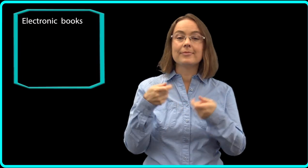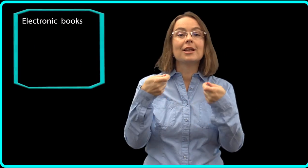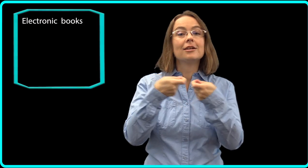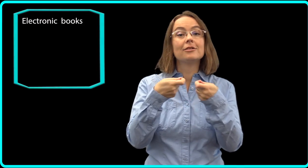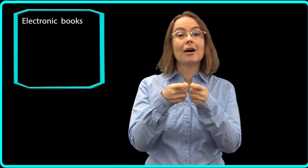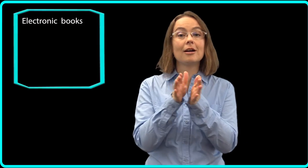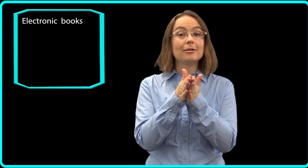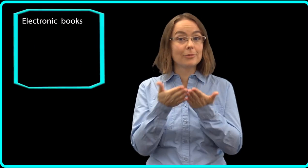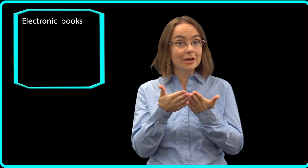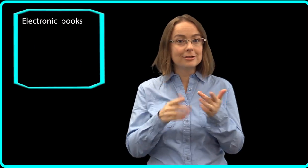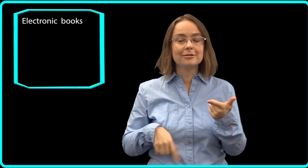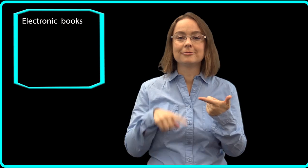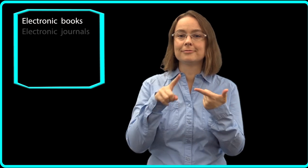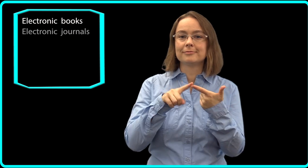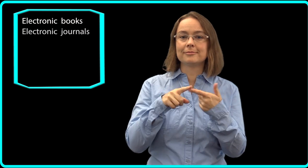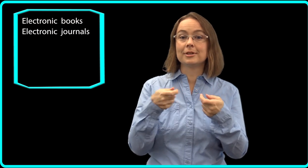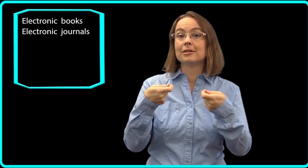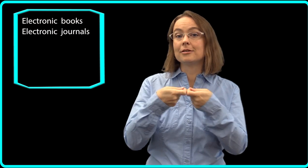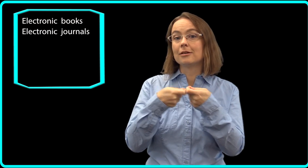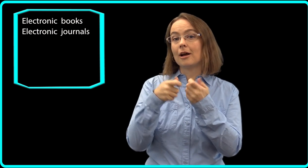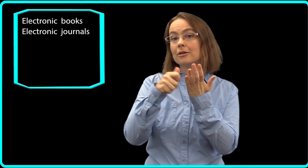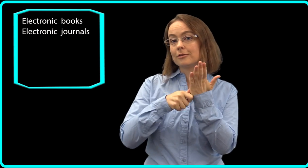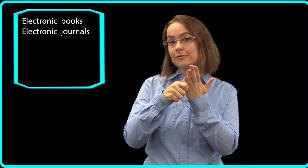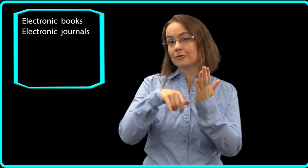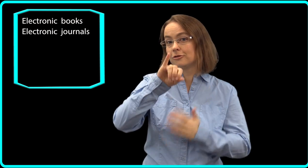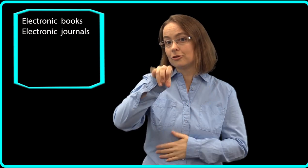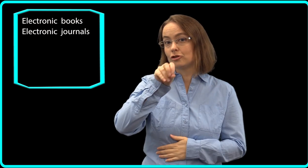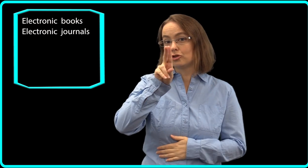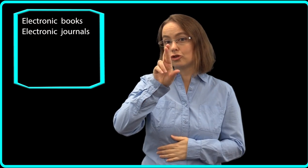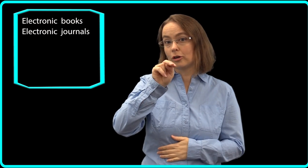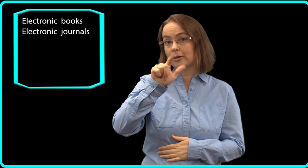We offer electronic books, electronic journals,